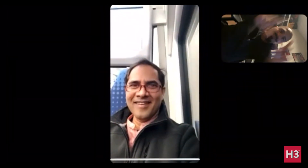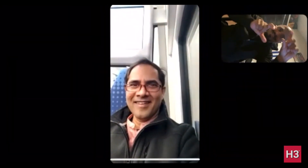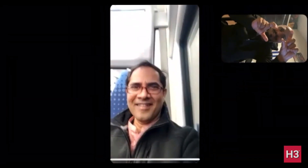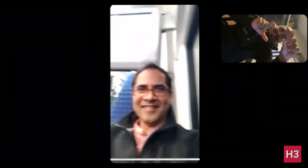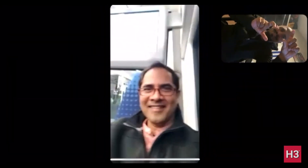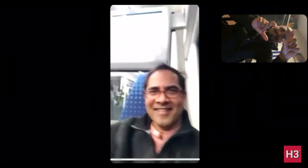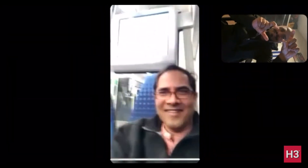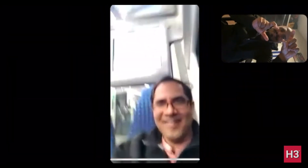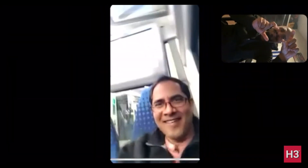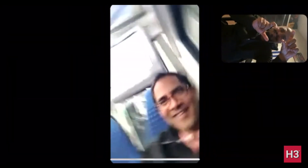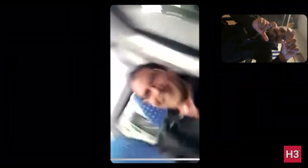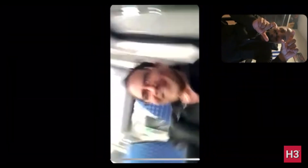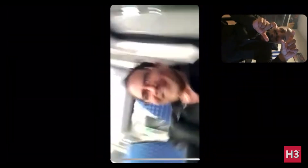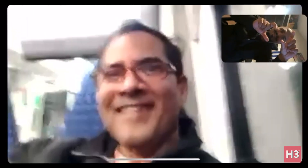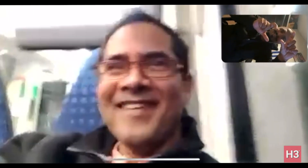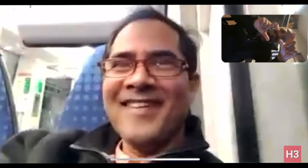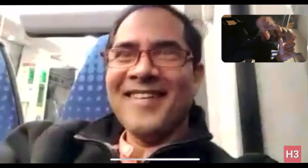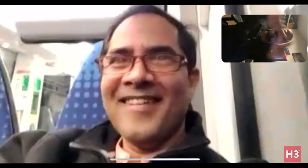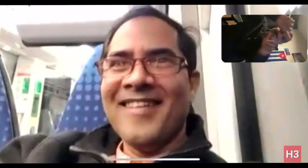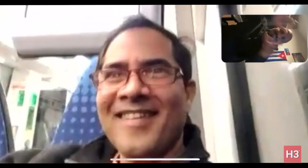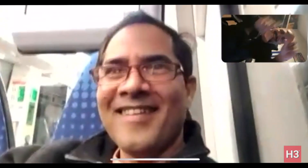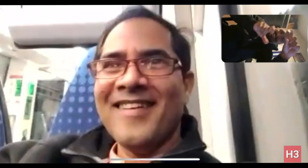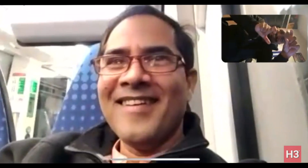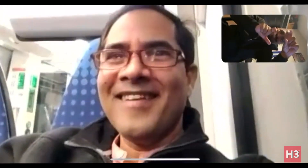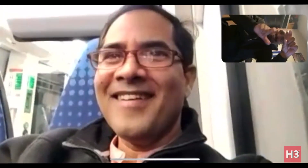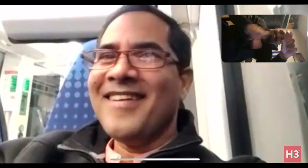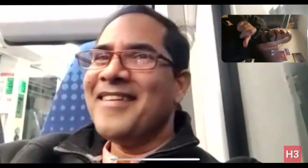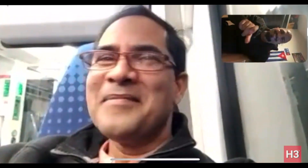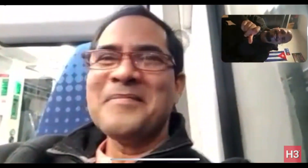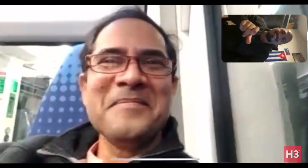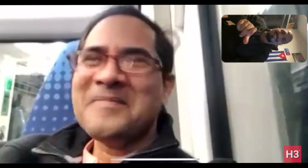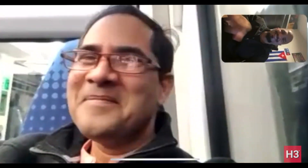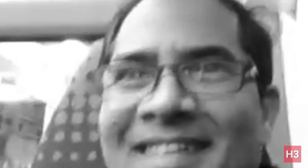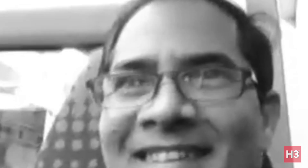Again, turn around. Turn around.